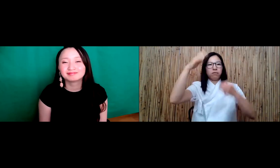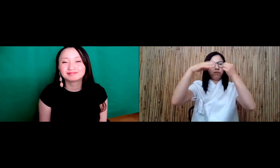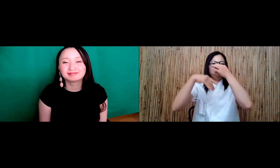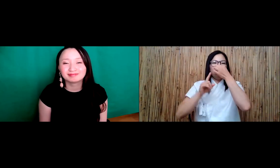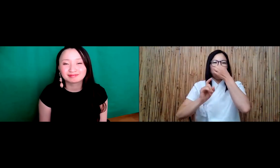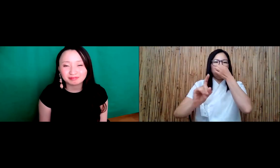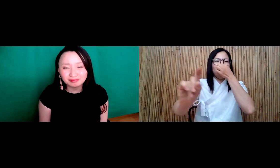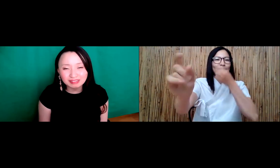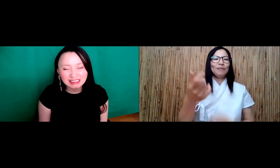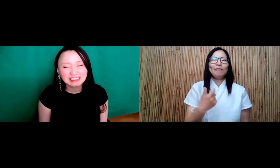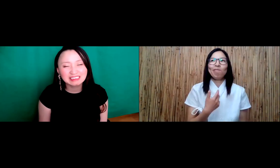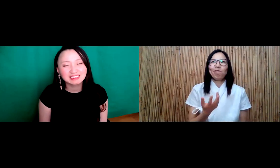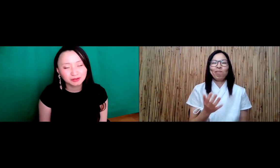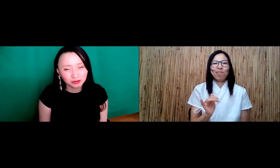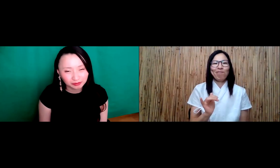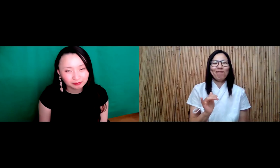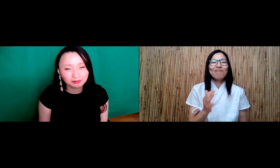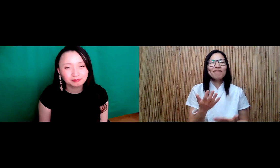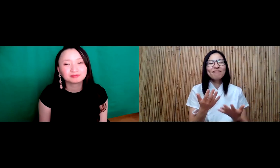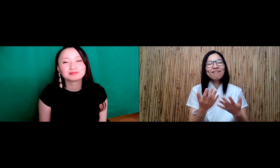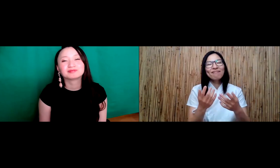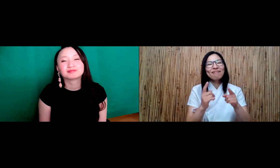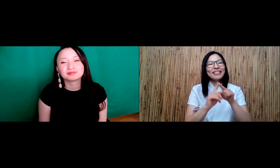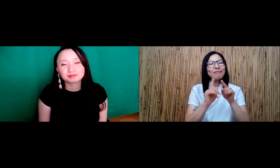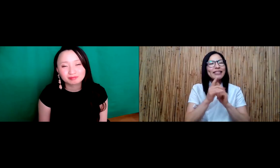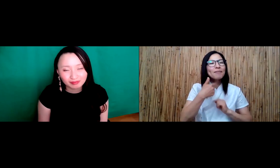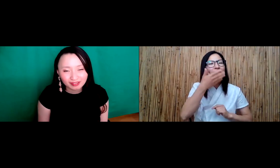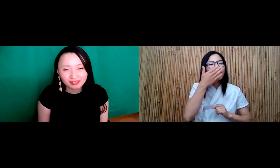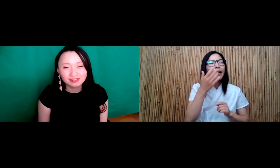but when visitors come over. They tend to.